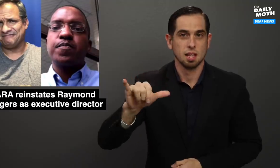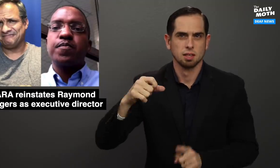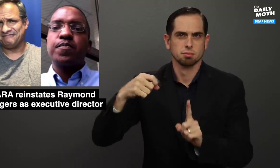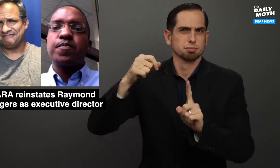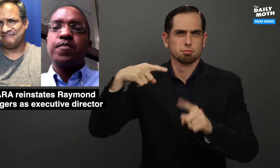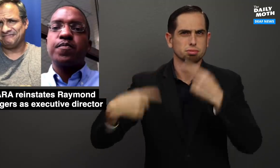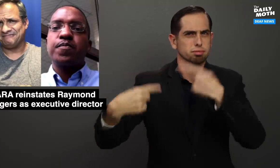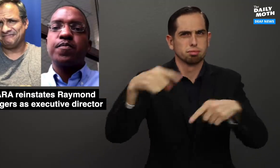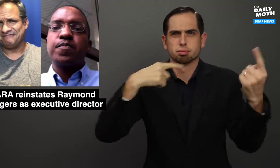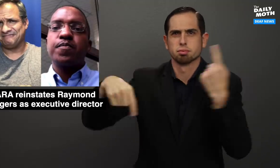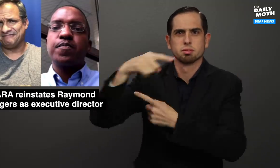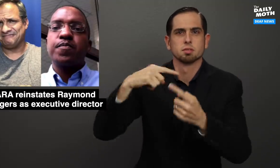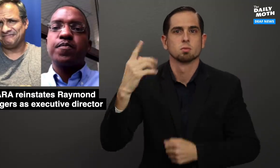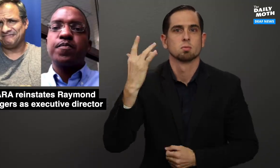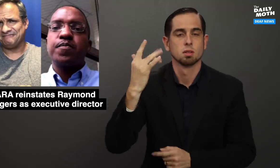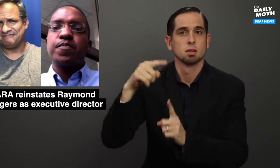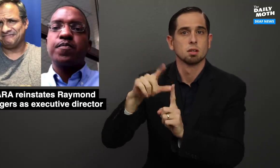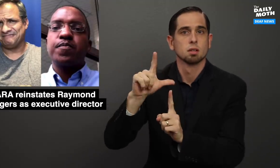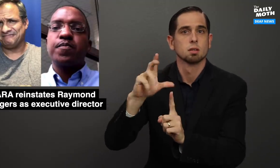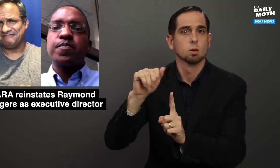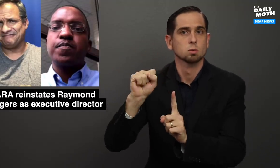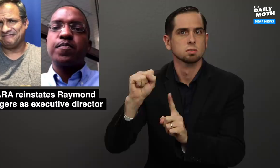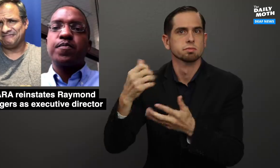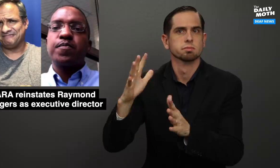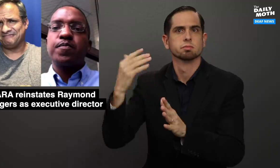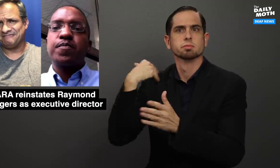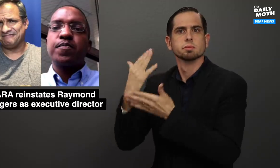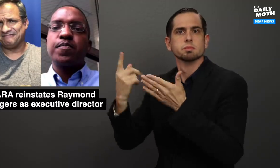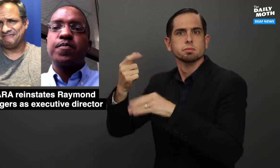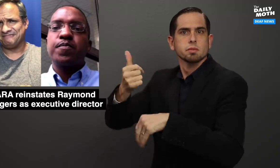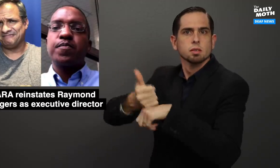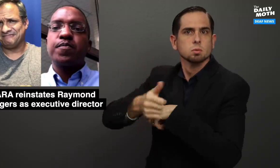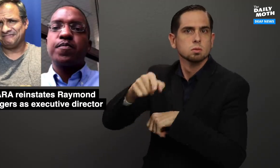That sparked controversy because Lucas was accused